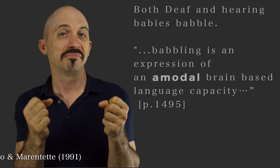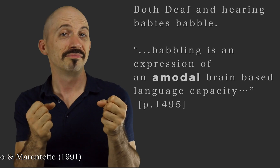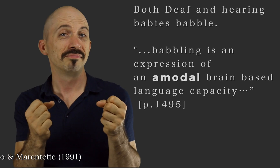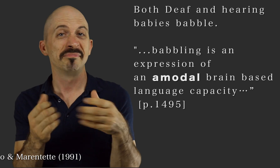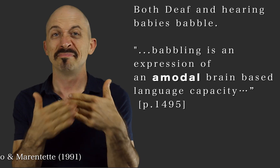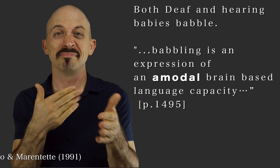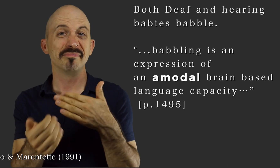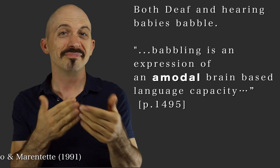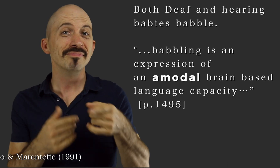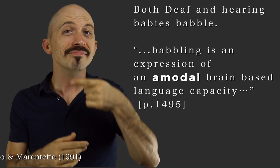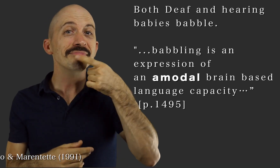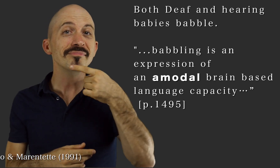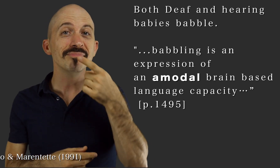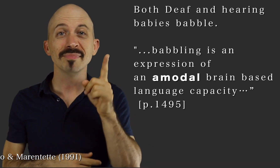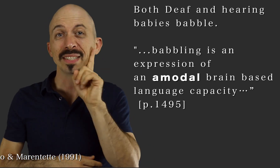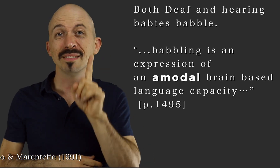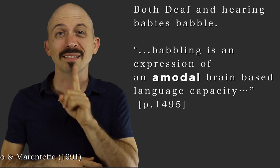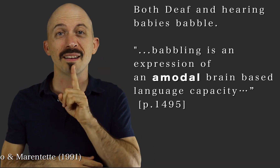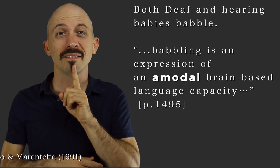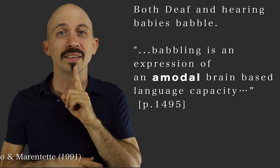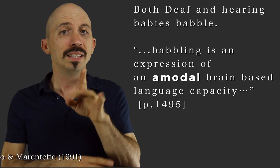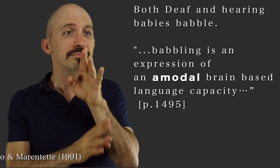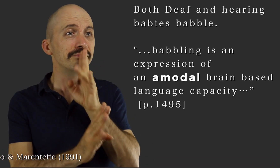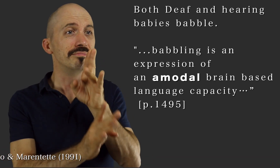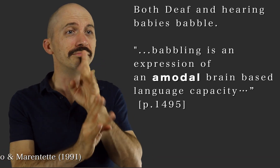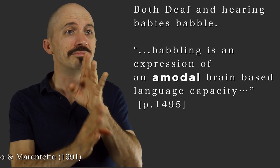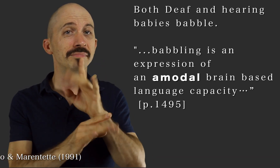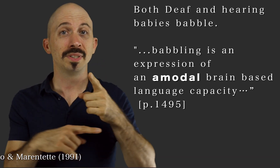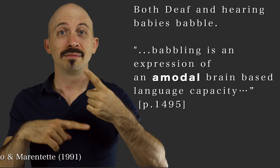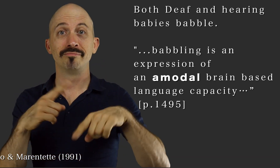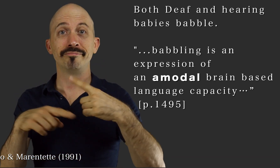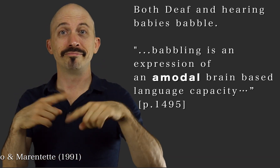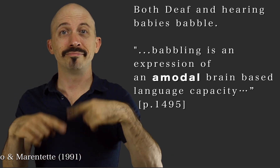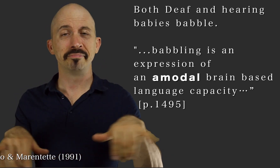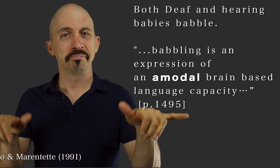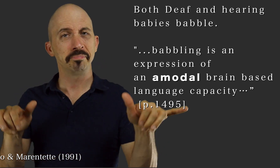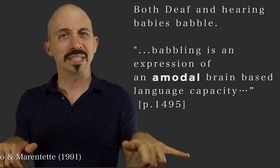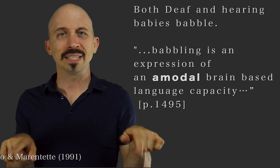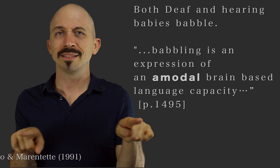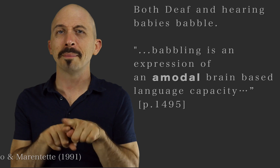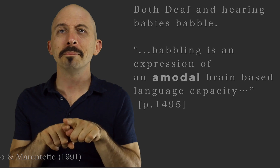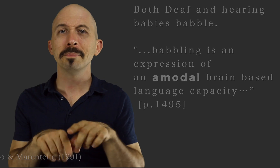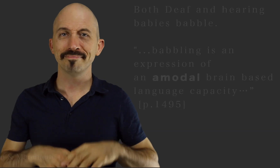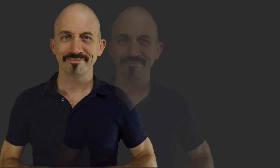Whether the baby is hearing or deaf, the process of babbling is the same.